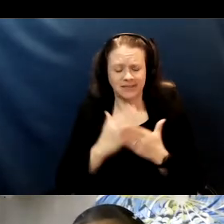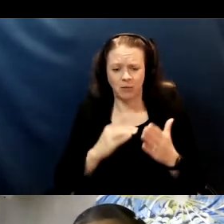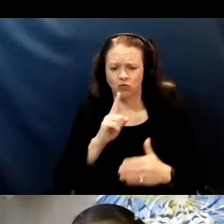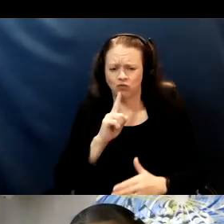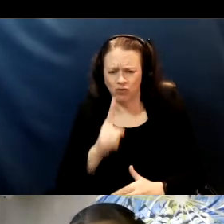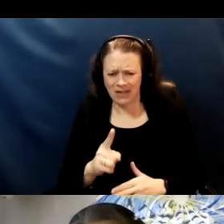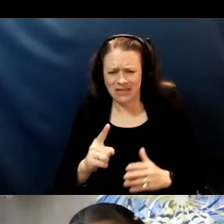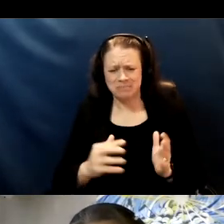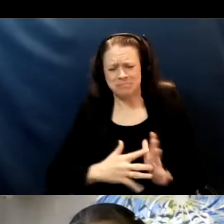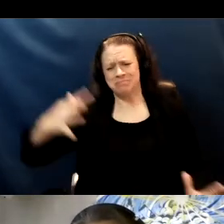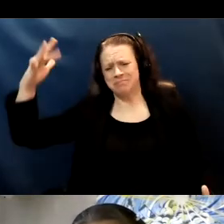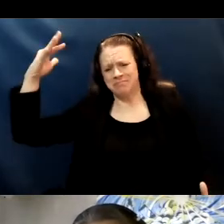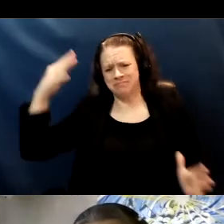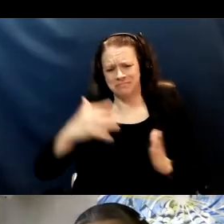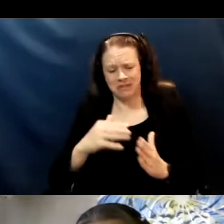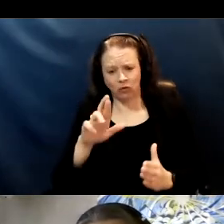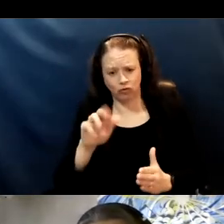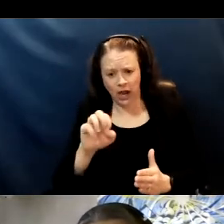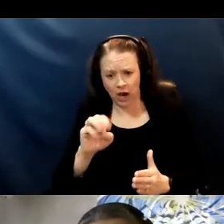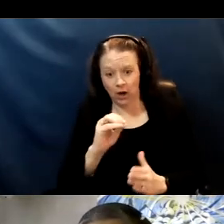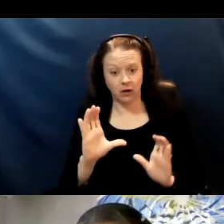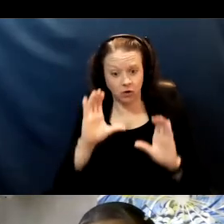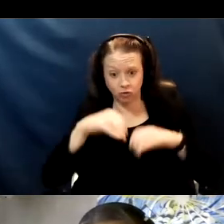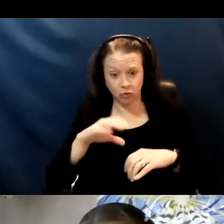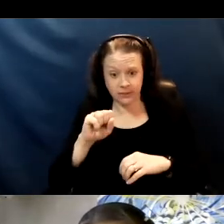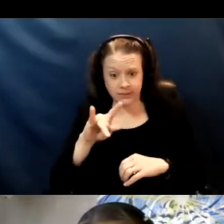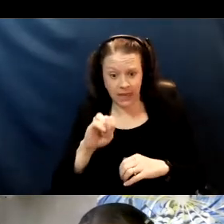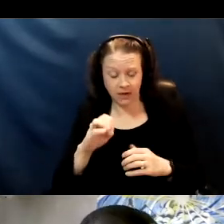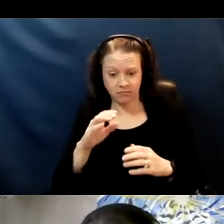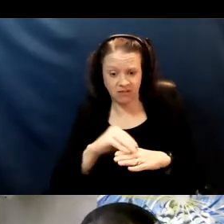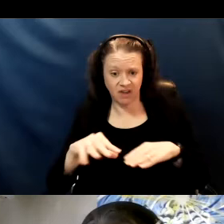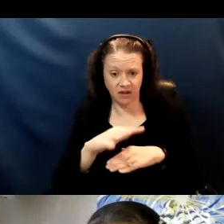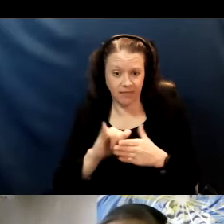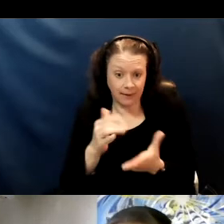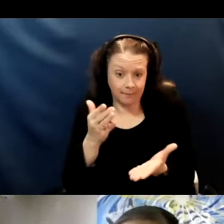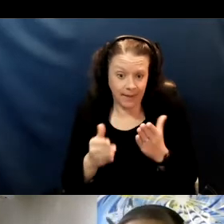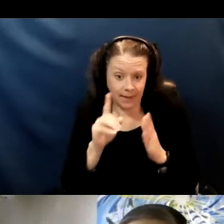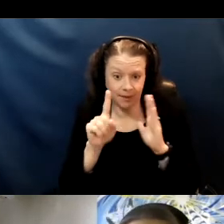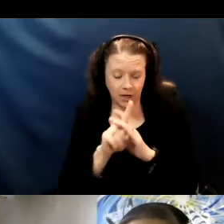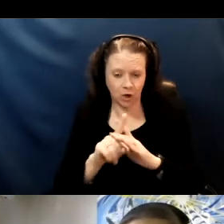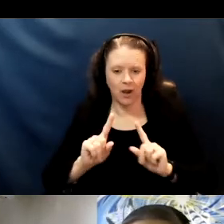and unusual side effect that will appear. However, however, I can tell you